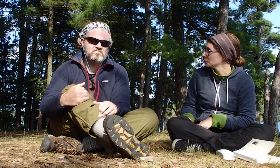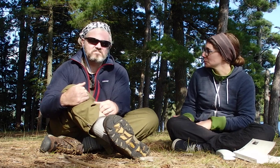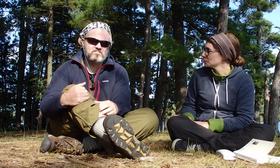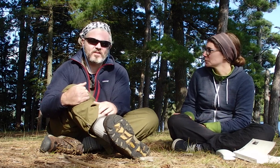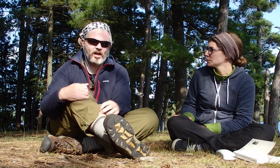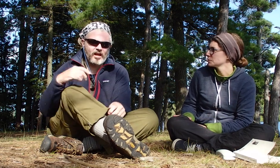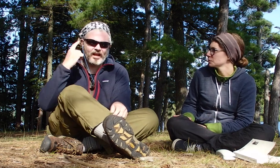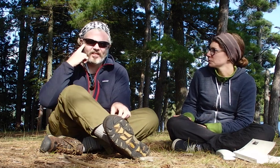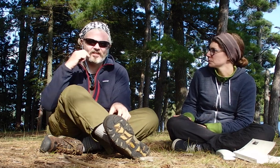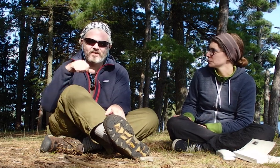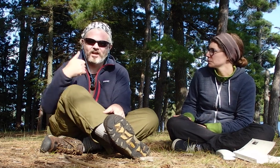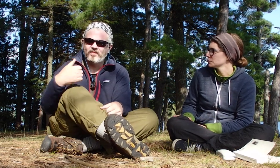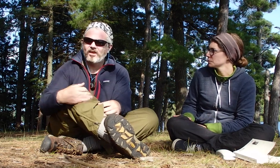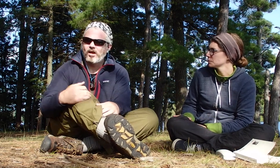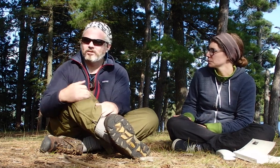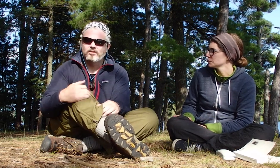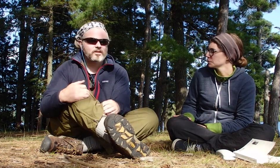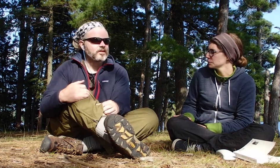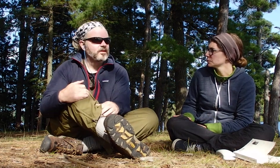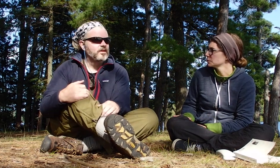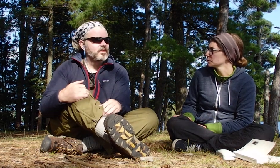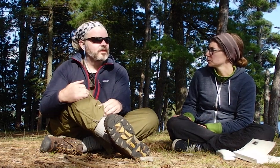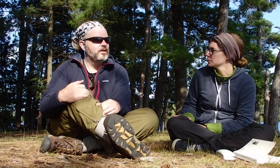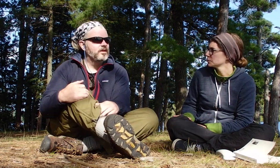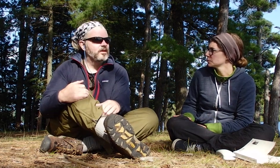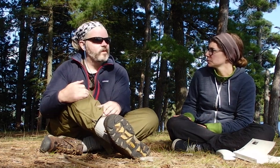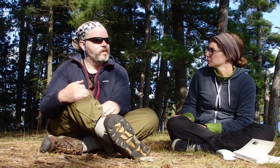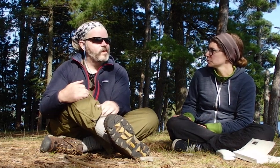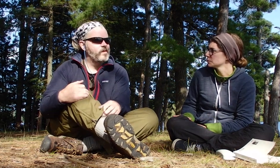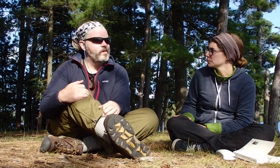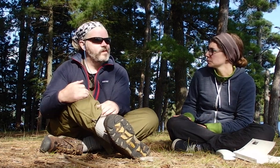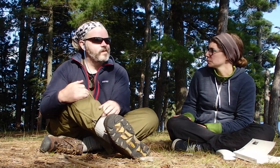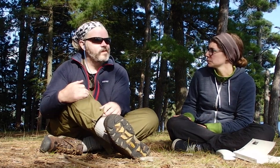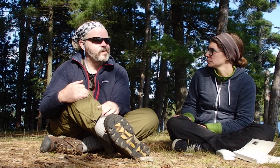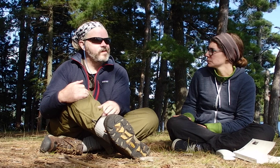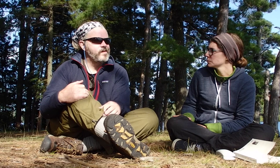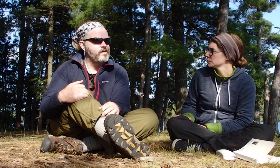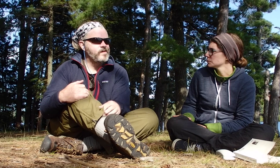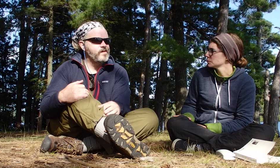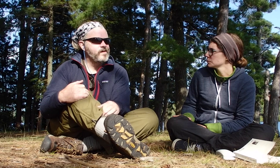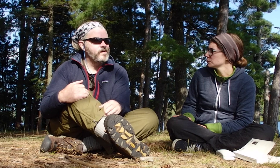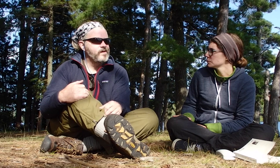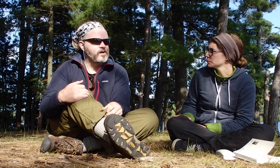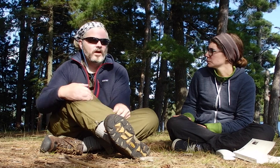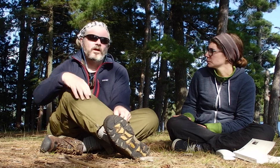Yeah, I can't think of anything else.